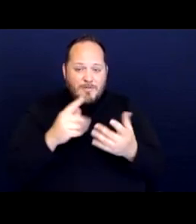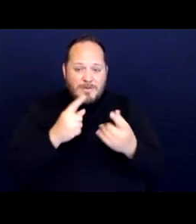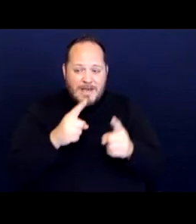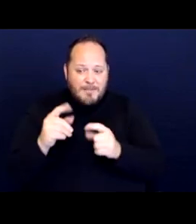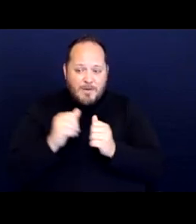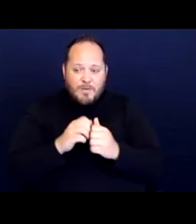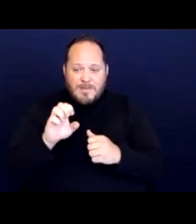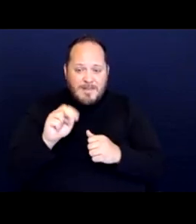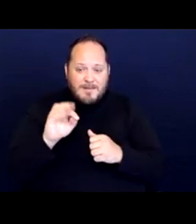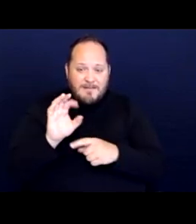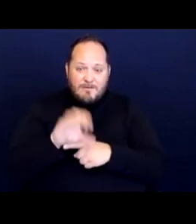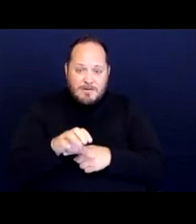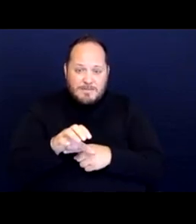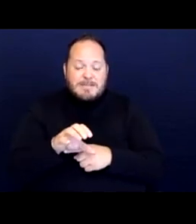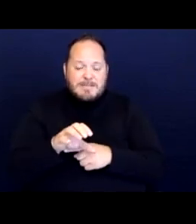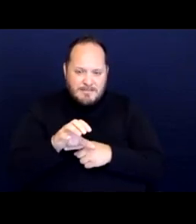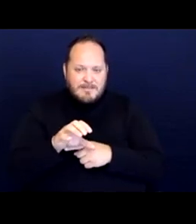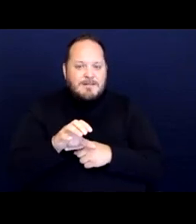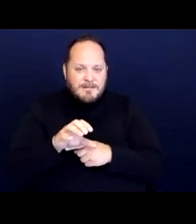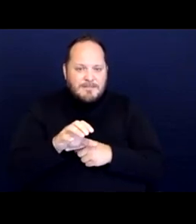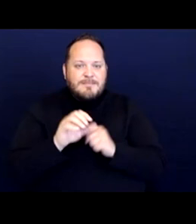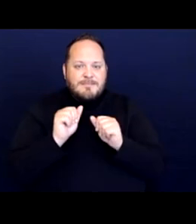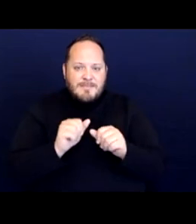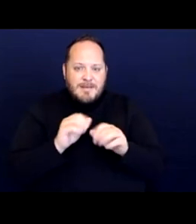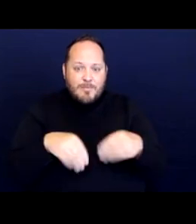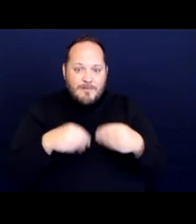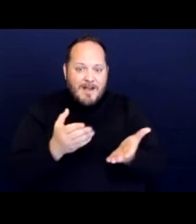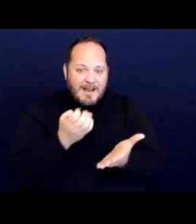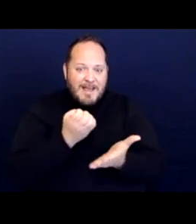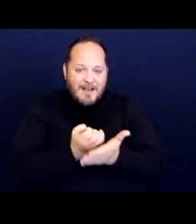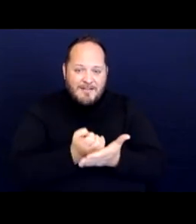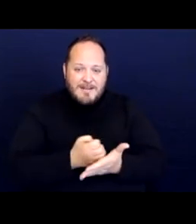can provide evidence about their personal experiences.